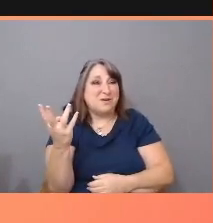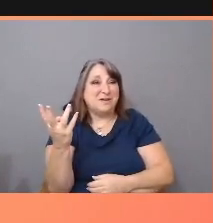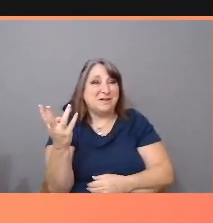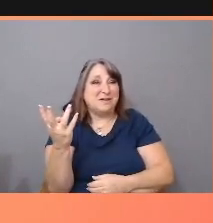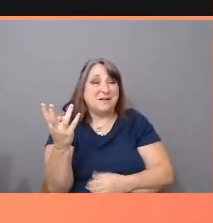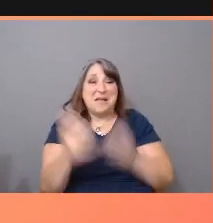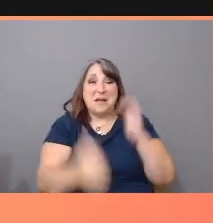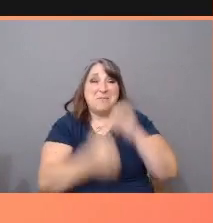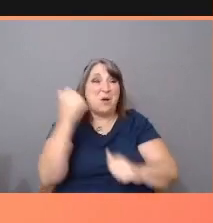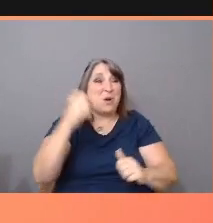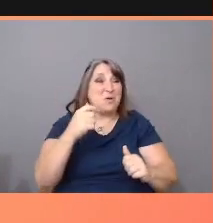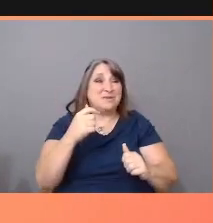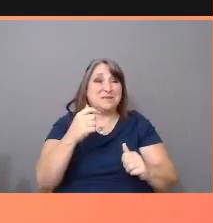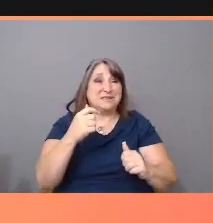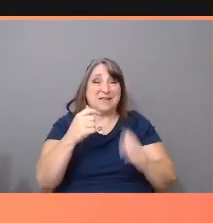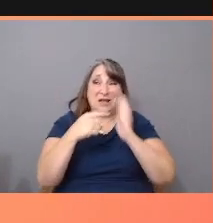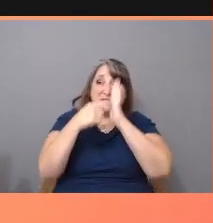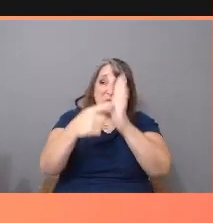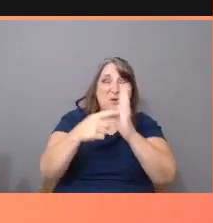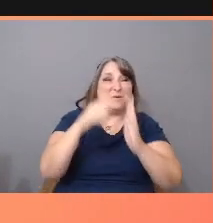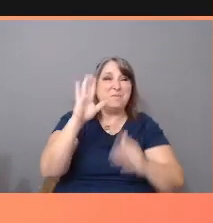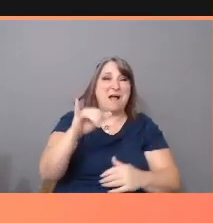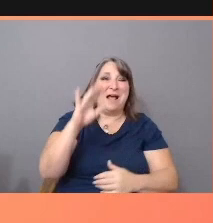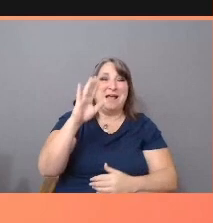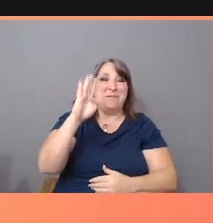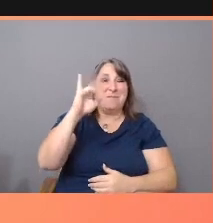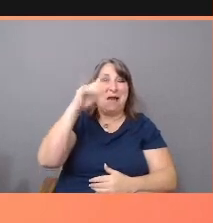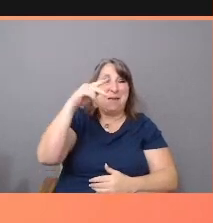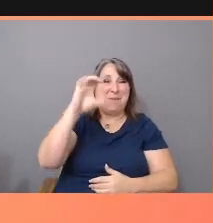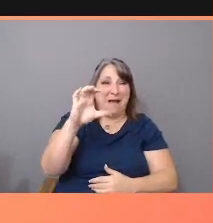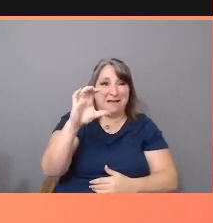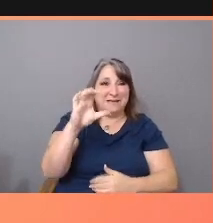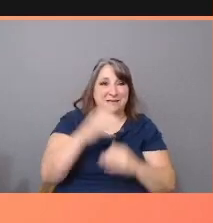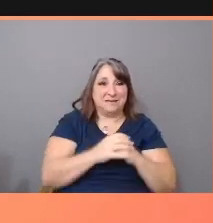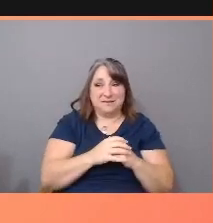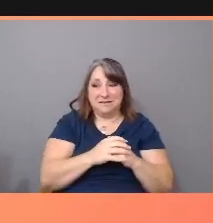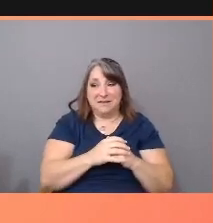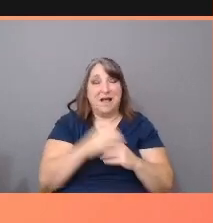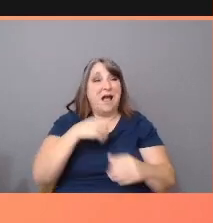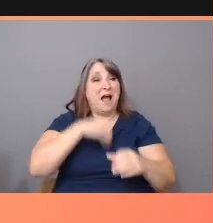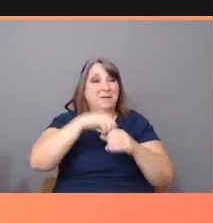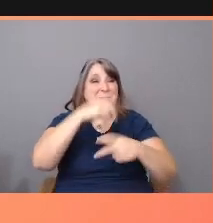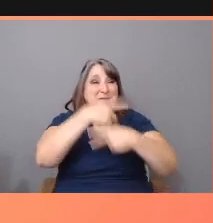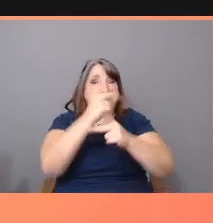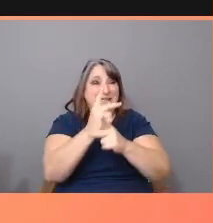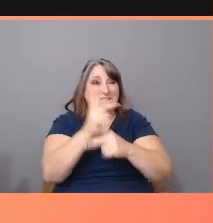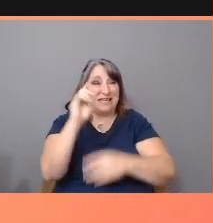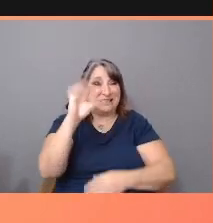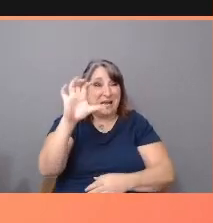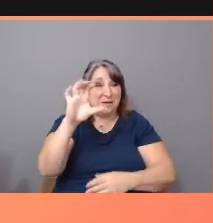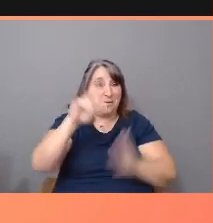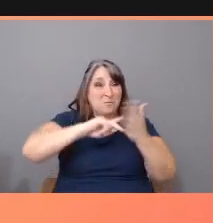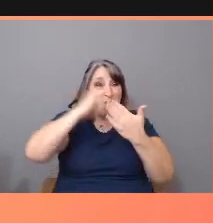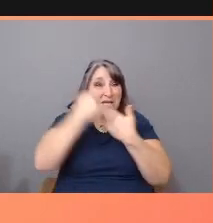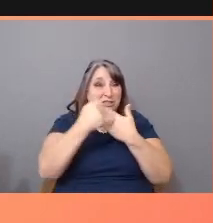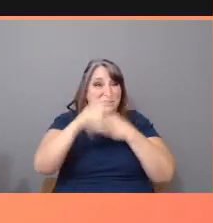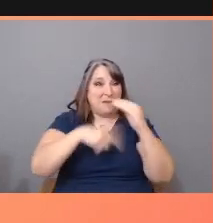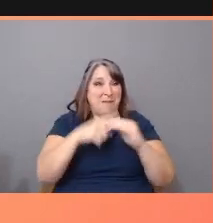brainwashed to mistrust us. In fact, I'm in production on a documentary project about our criminalization.